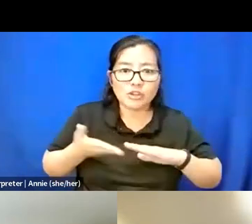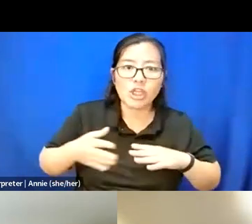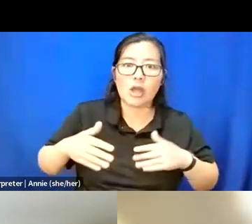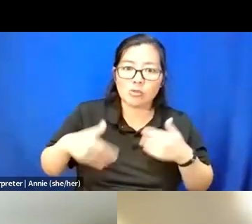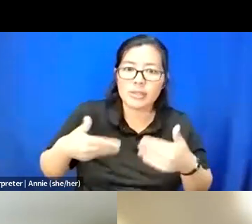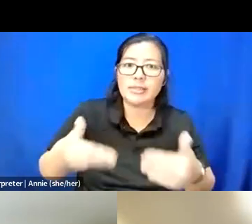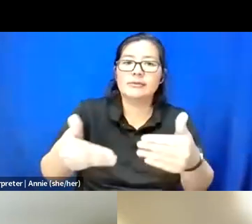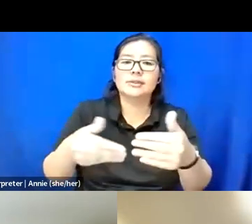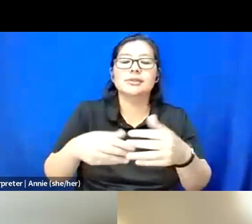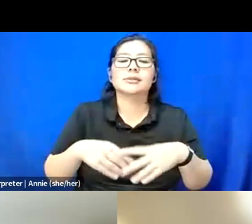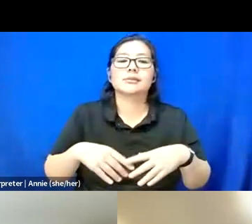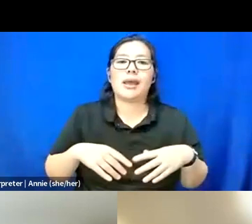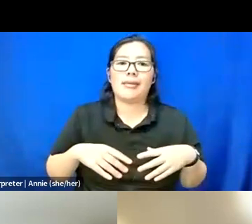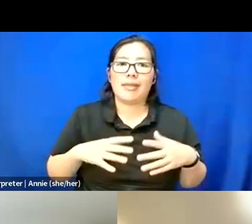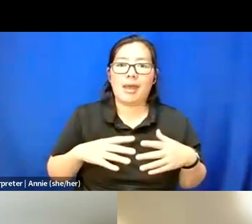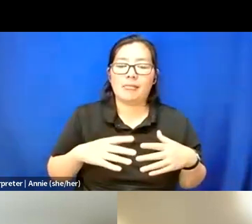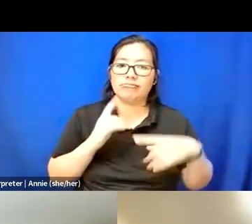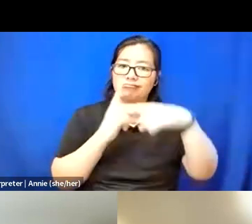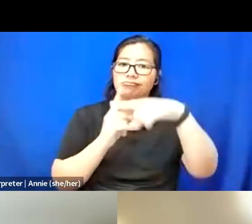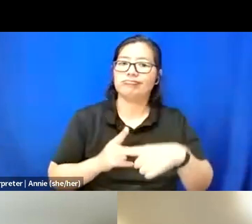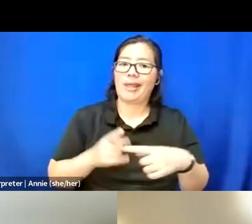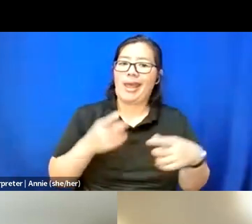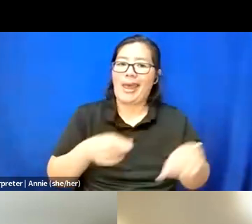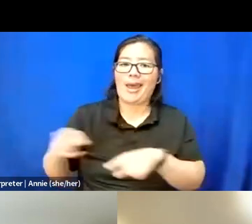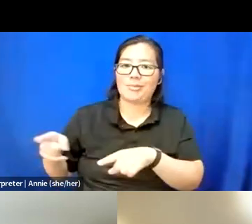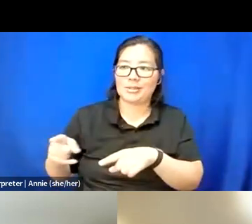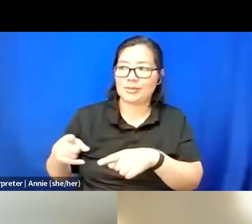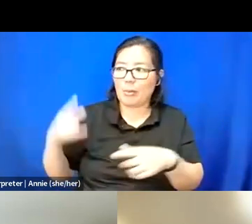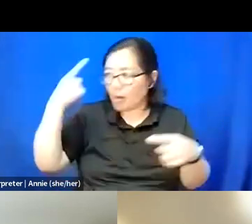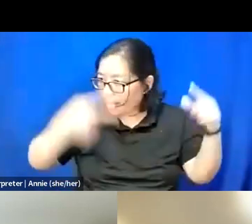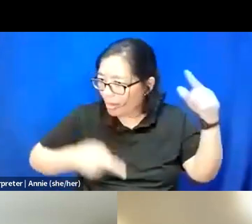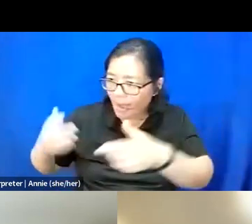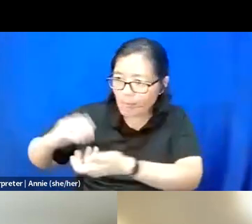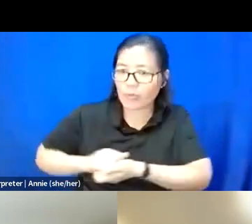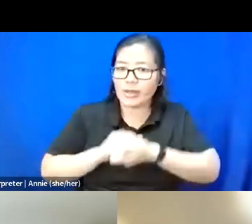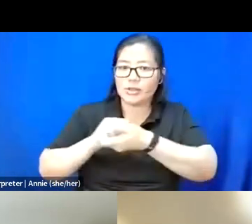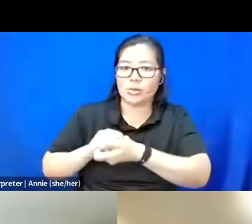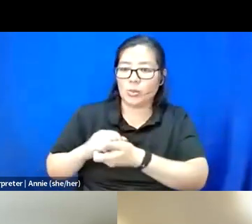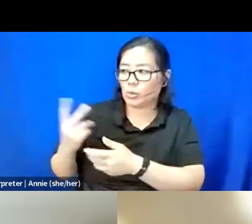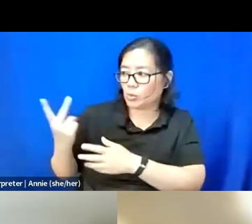from collaborating, and when two folks work together and what you can't get out of something